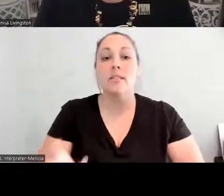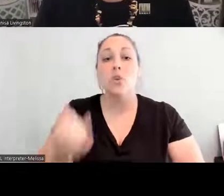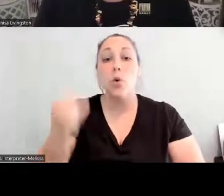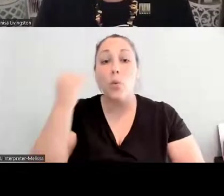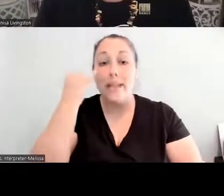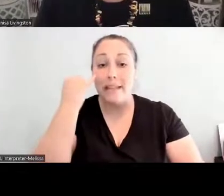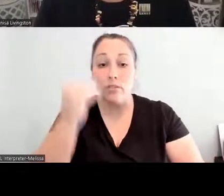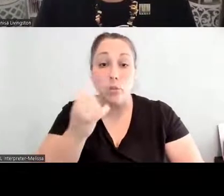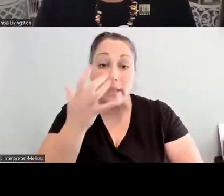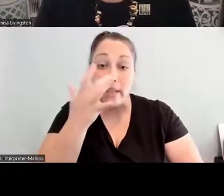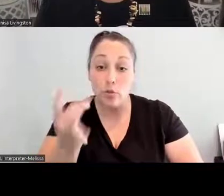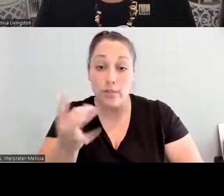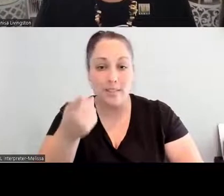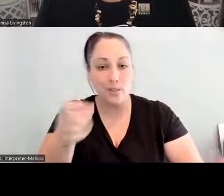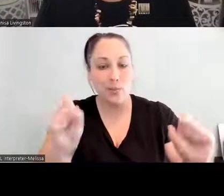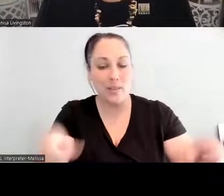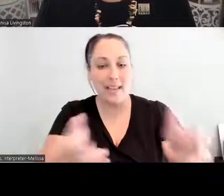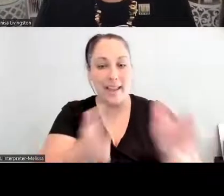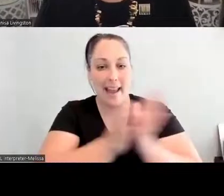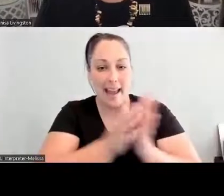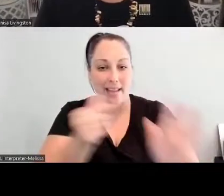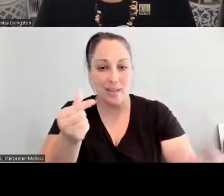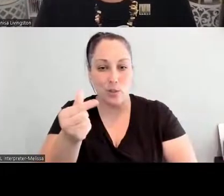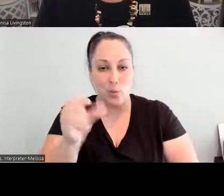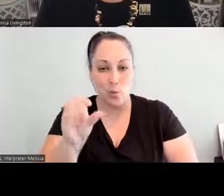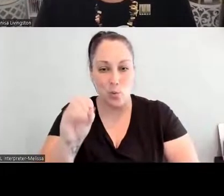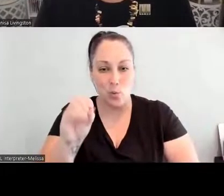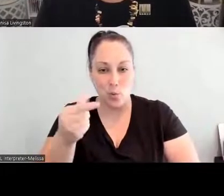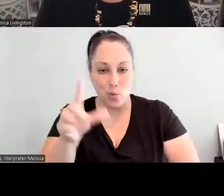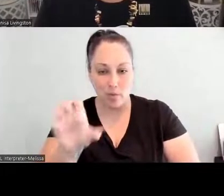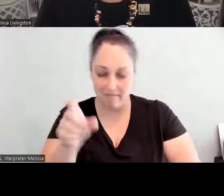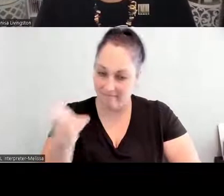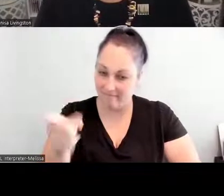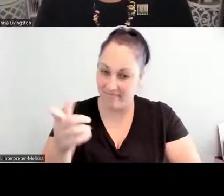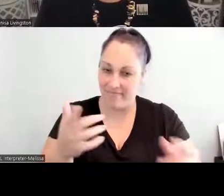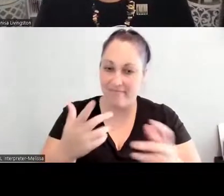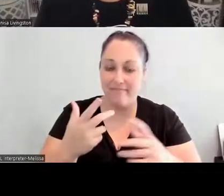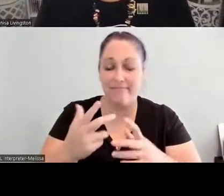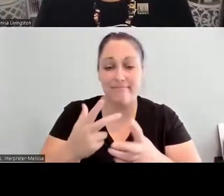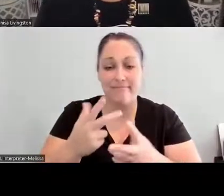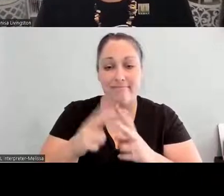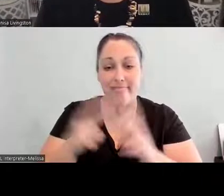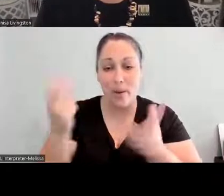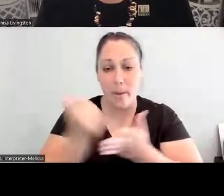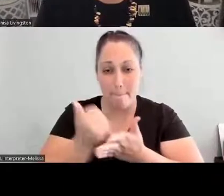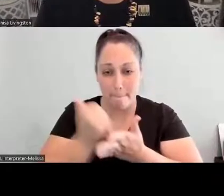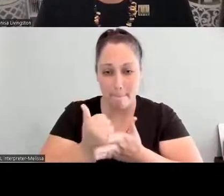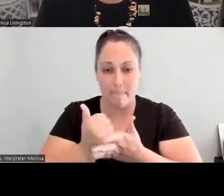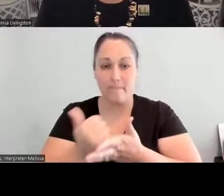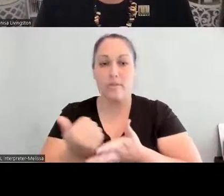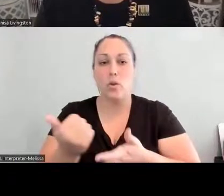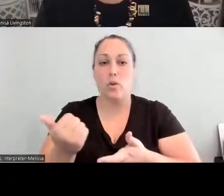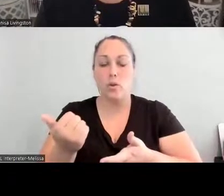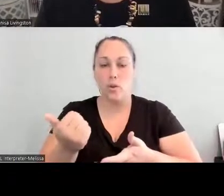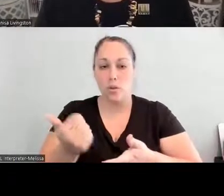She is very helpful to be able to help us to learn about these different things that are helping ‑‑ that are happening